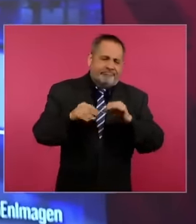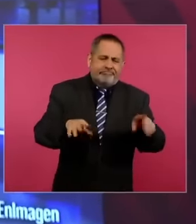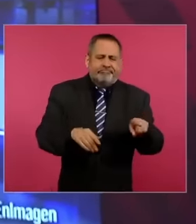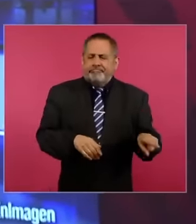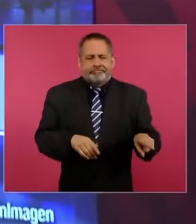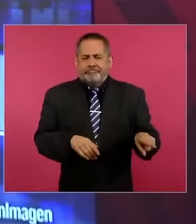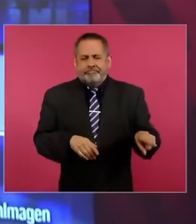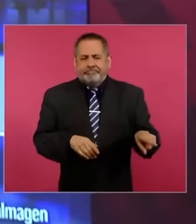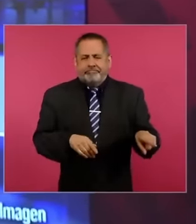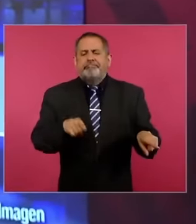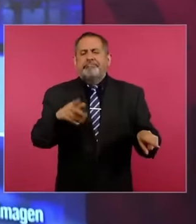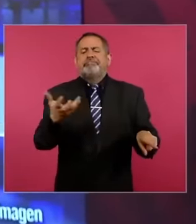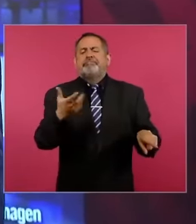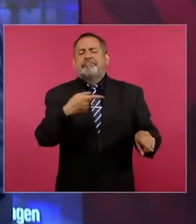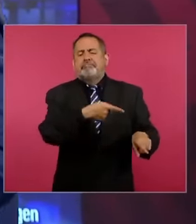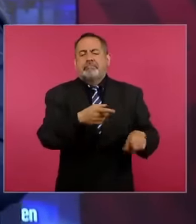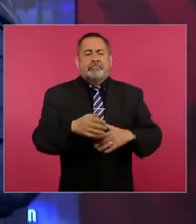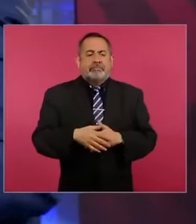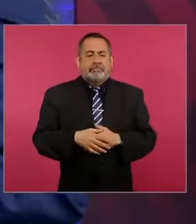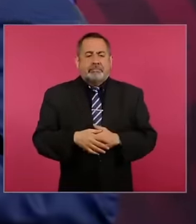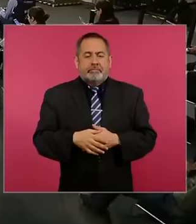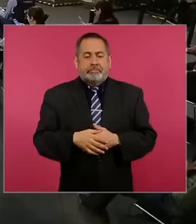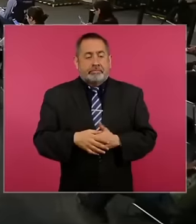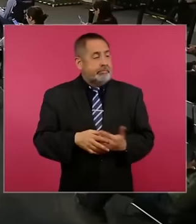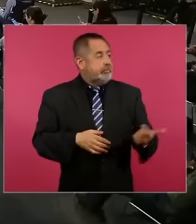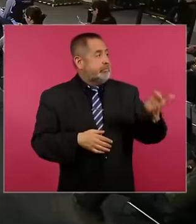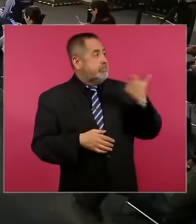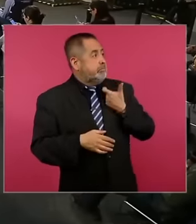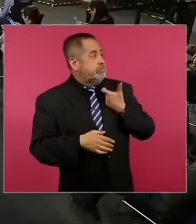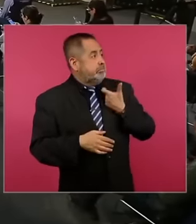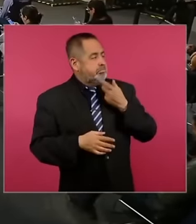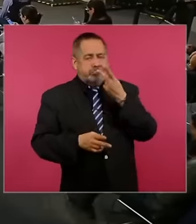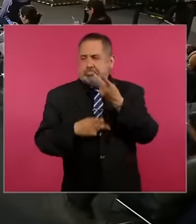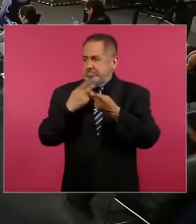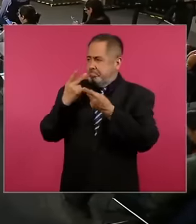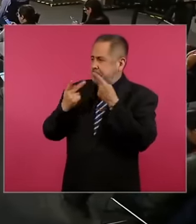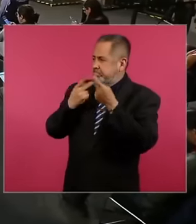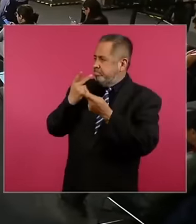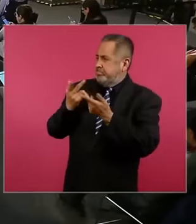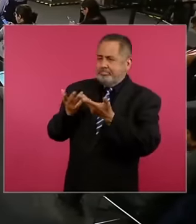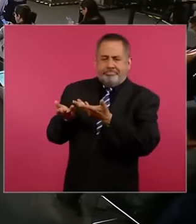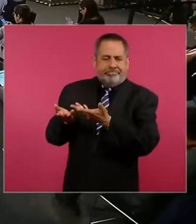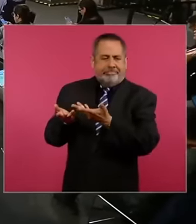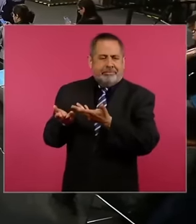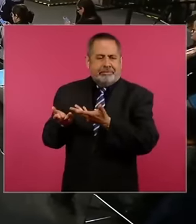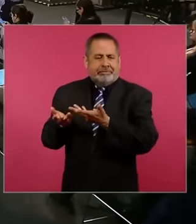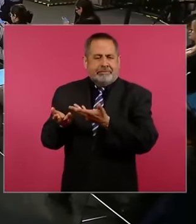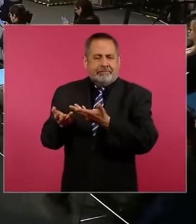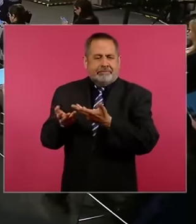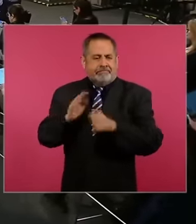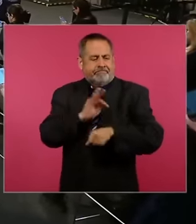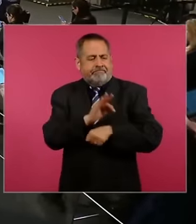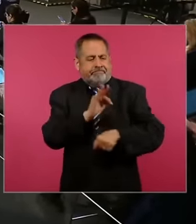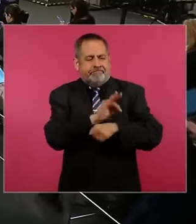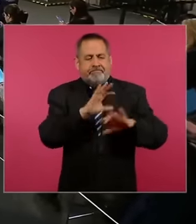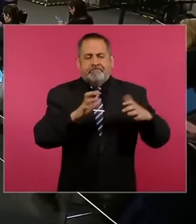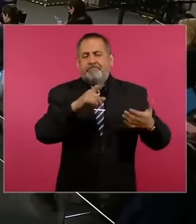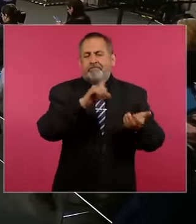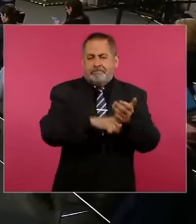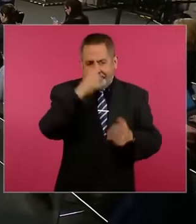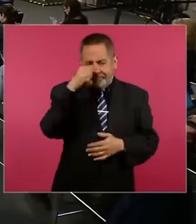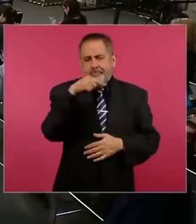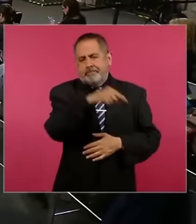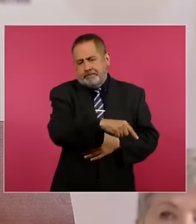there to protect